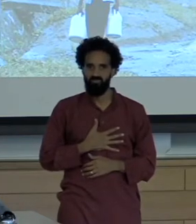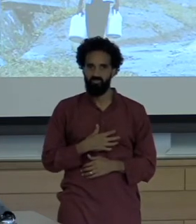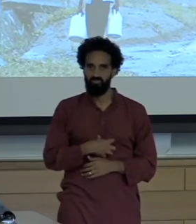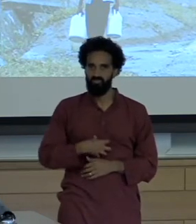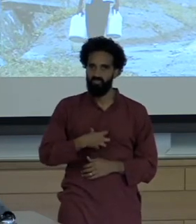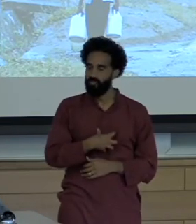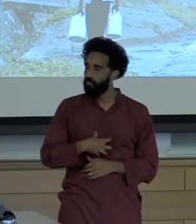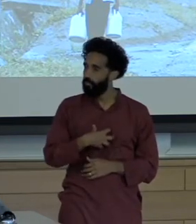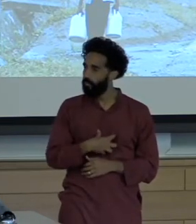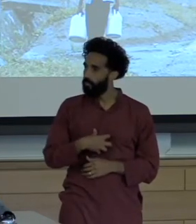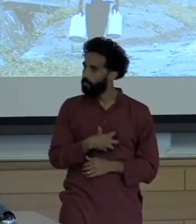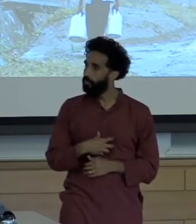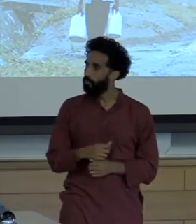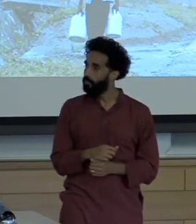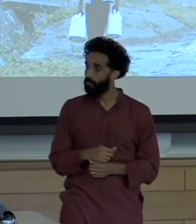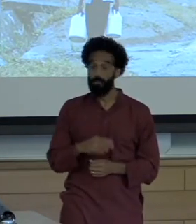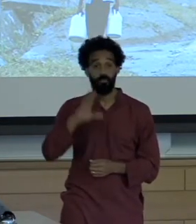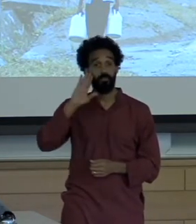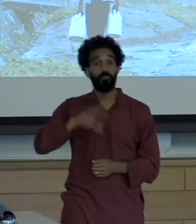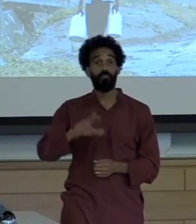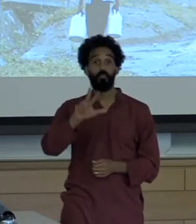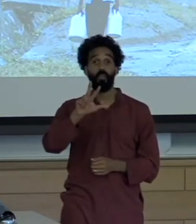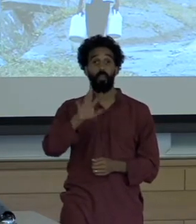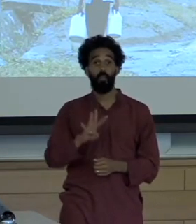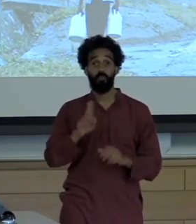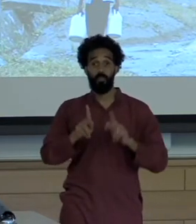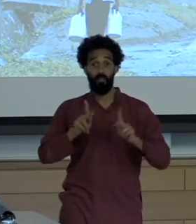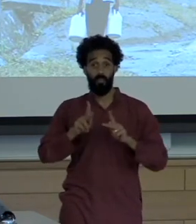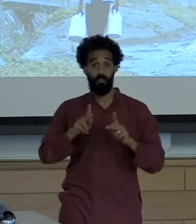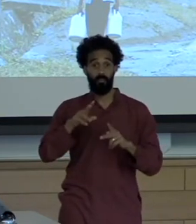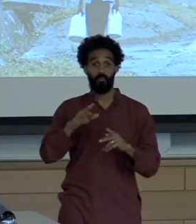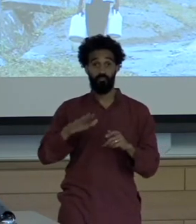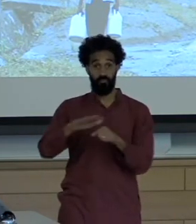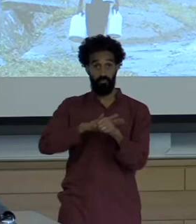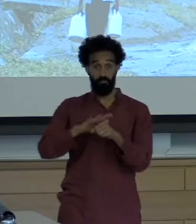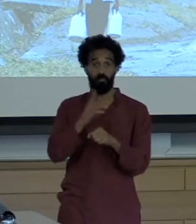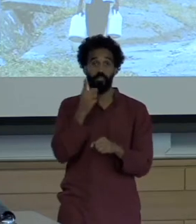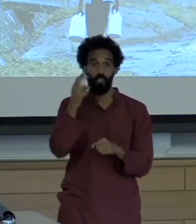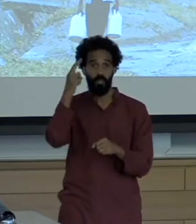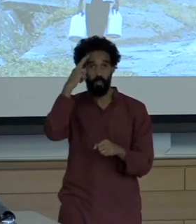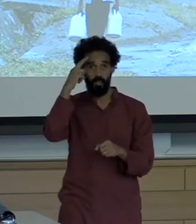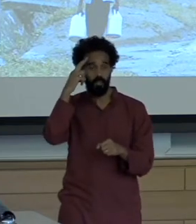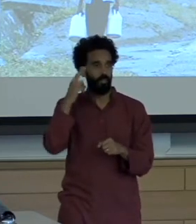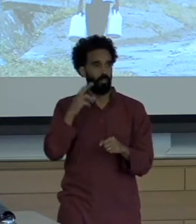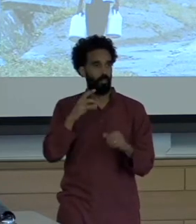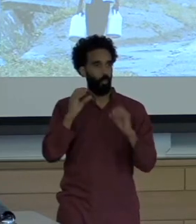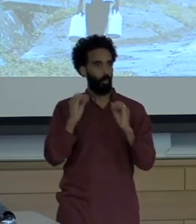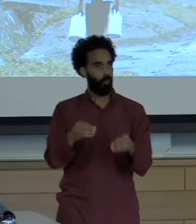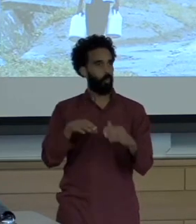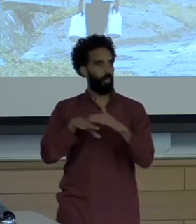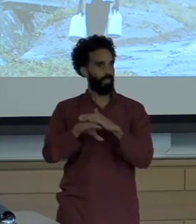Consider that three-quarters of the people in the D.R do not have ready access to clean water. That's almost 3 million people.